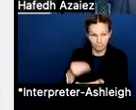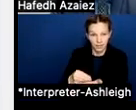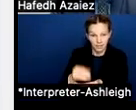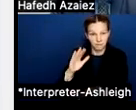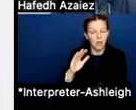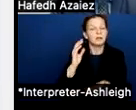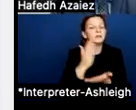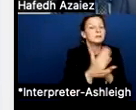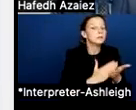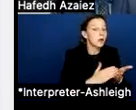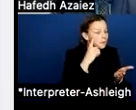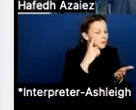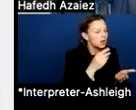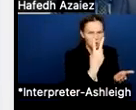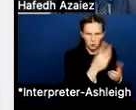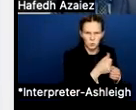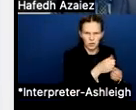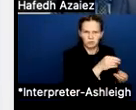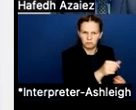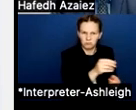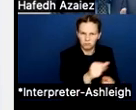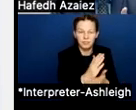Some decided to spend it over three years. And that cliff is coming.